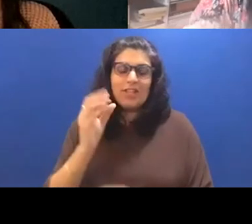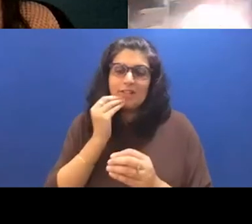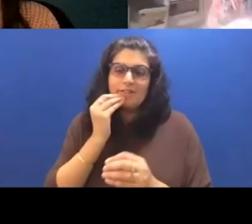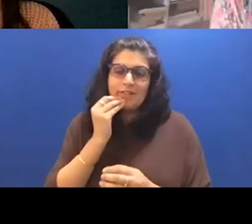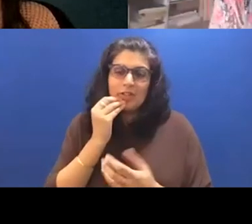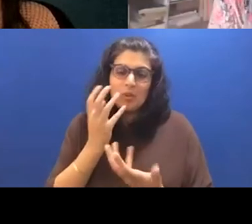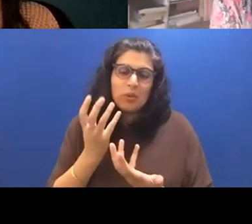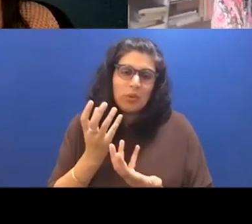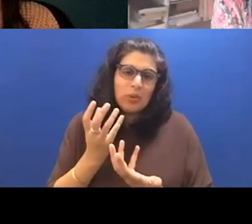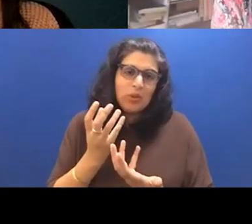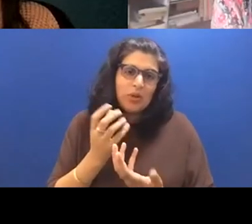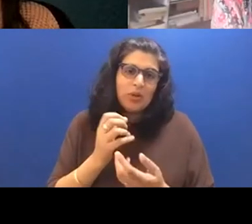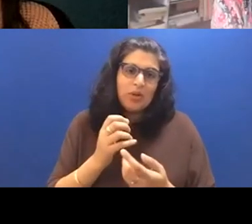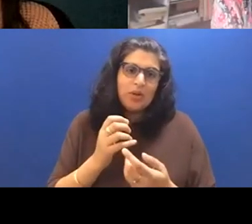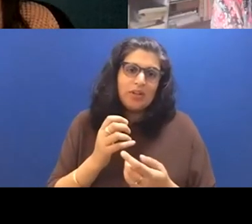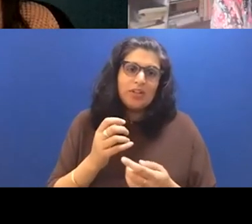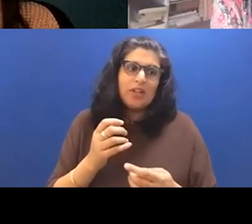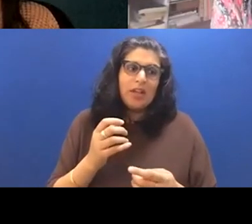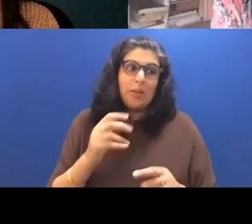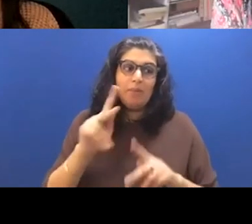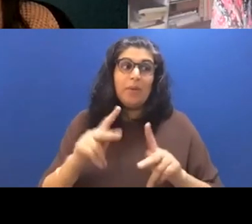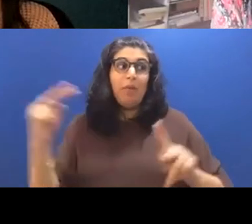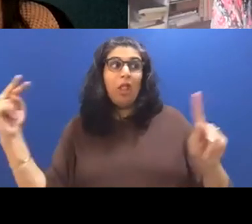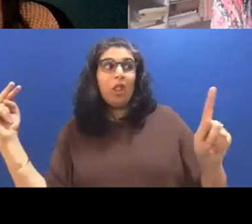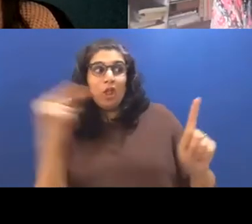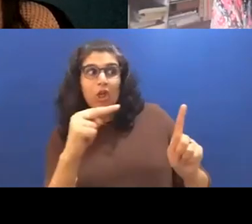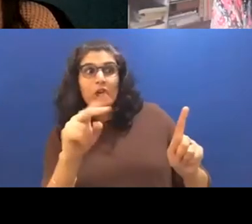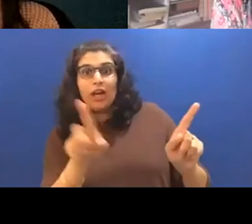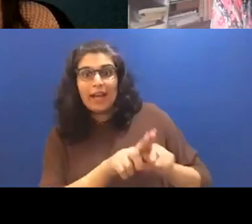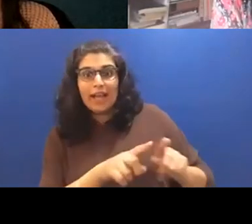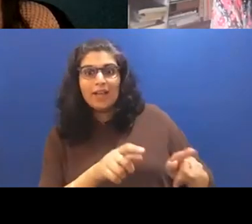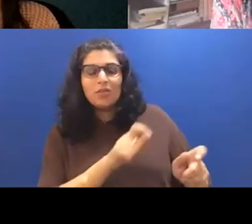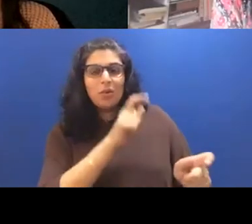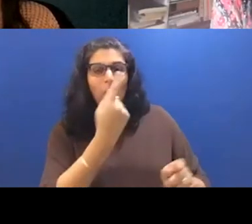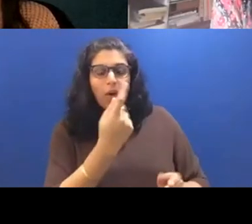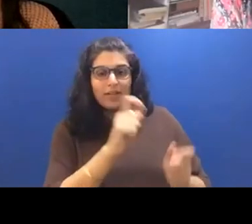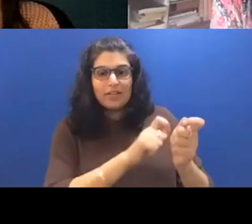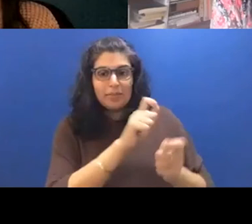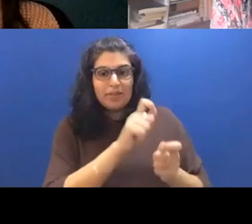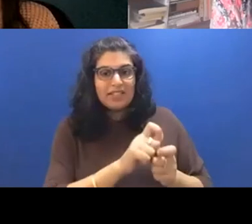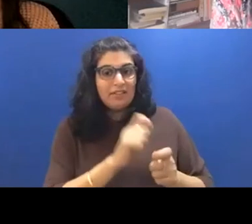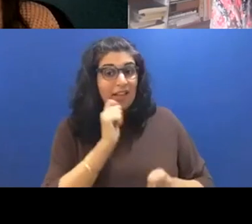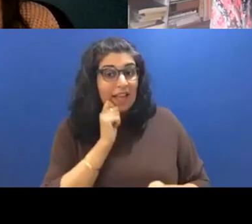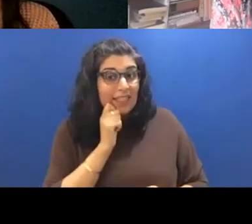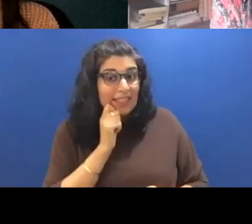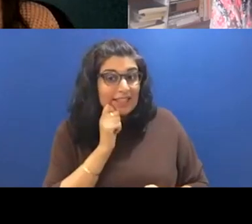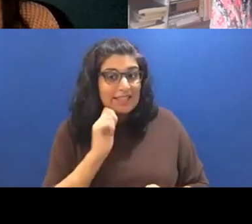but she doesn't feel like she has the connection to her to her heritage that anything can provide